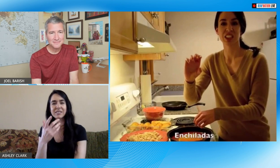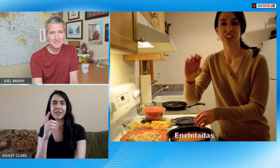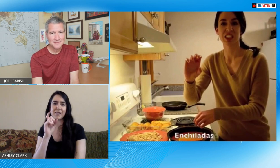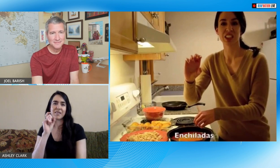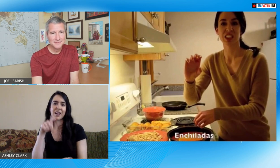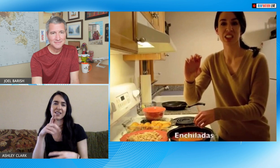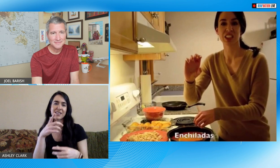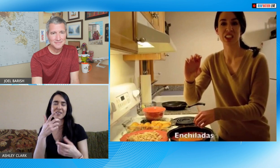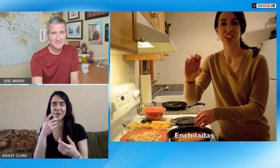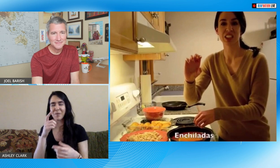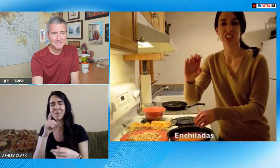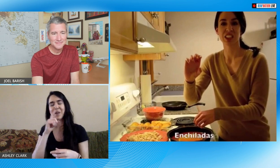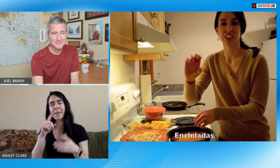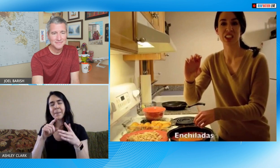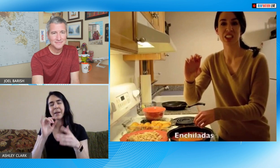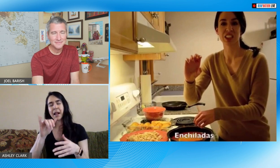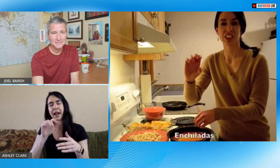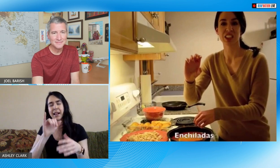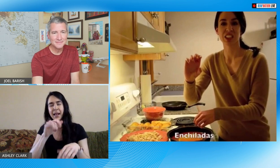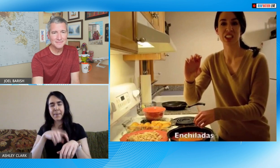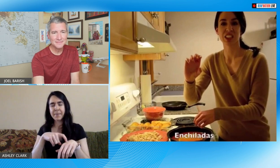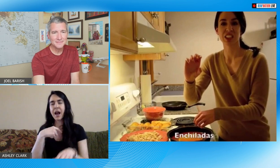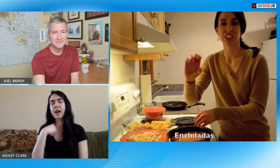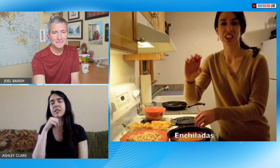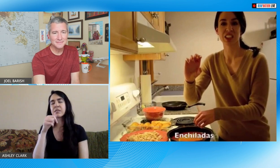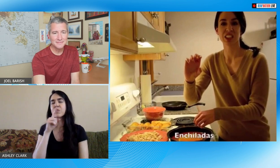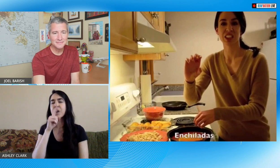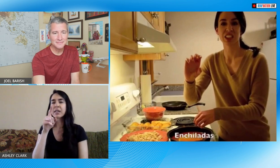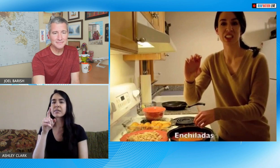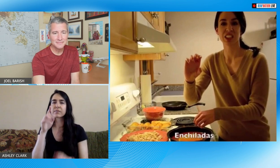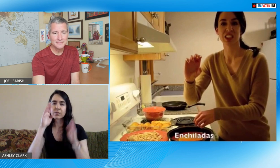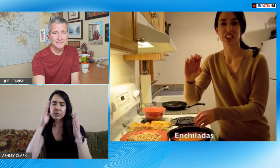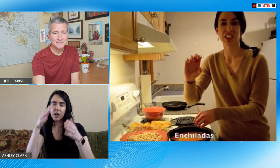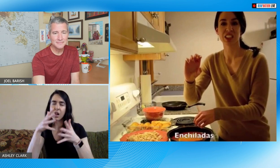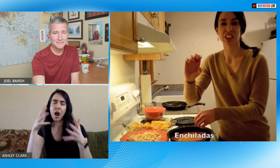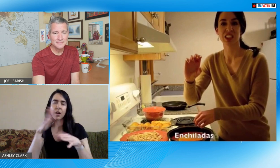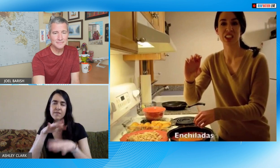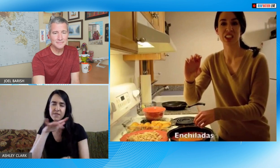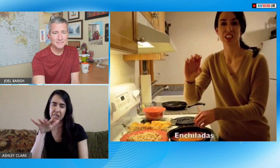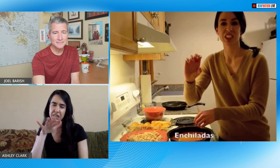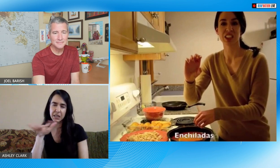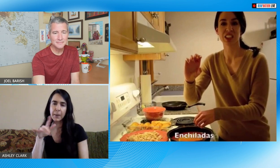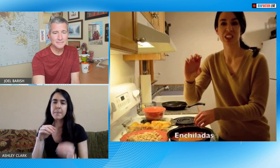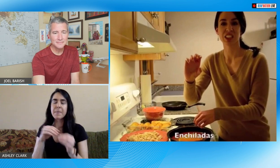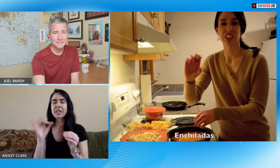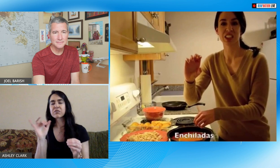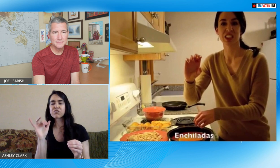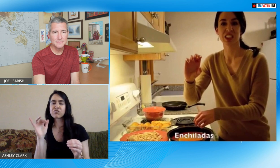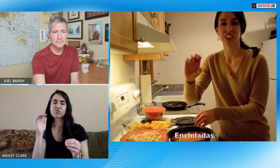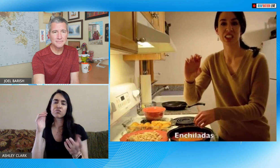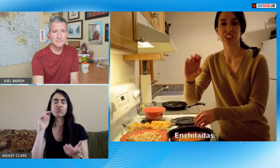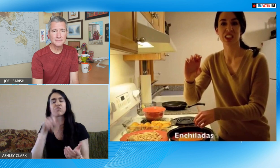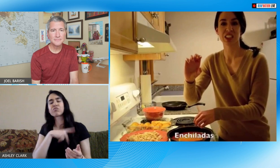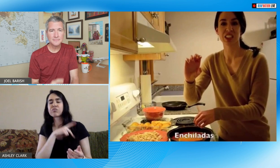know over and over that's right and you know at that time I wasn't focusing too